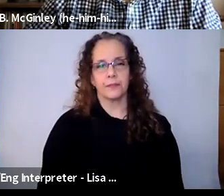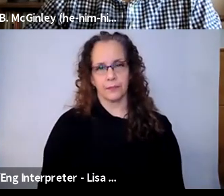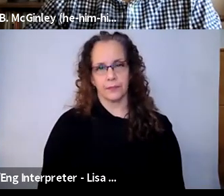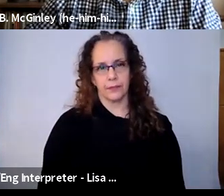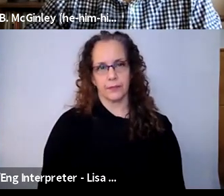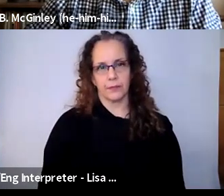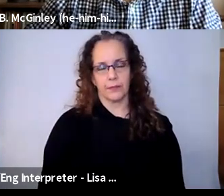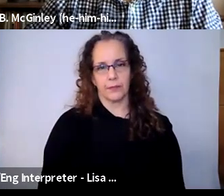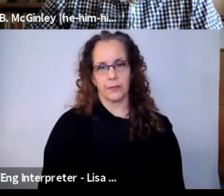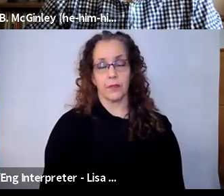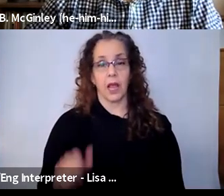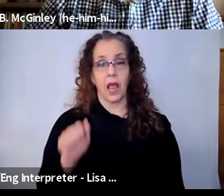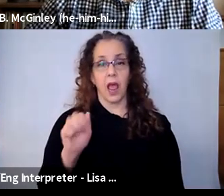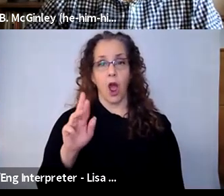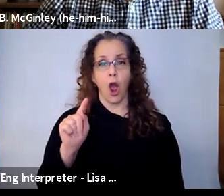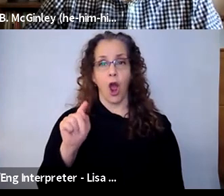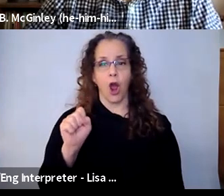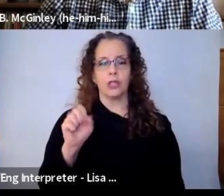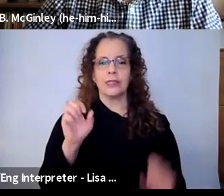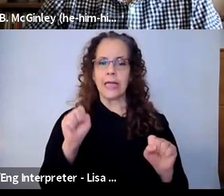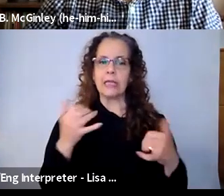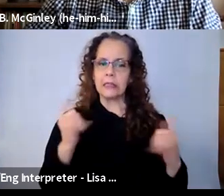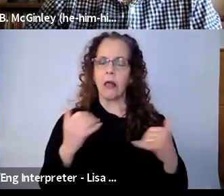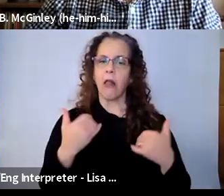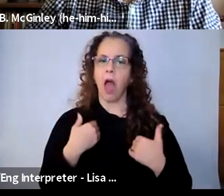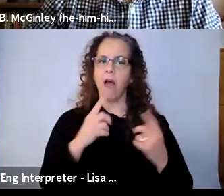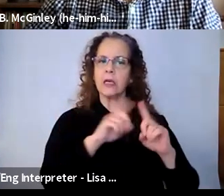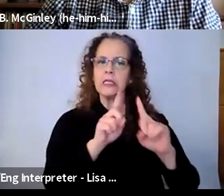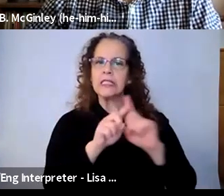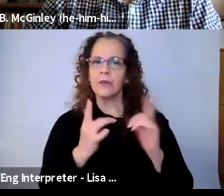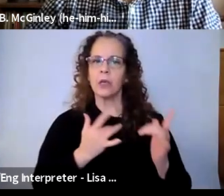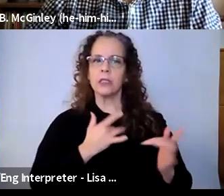can still be multi sensory, even though we're online, and I've